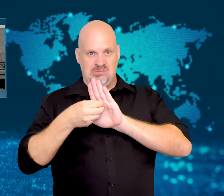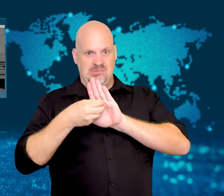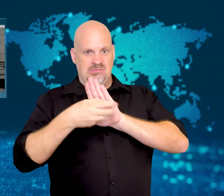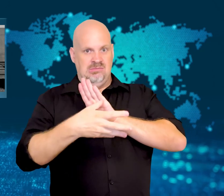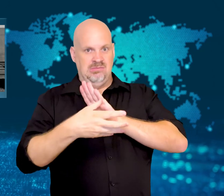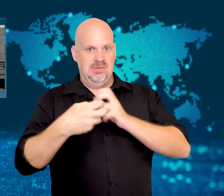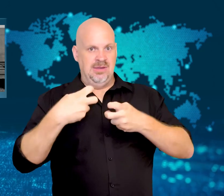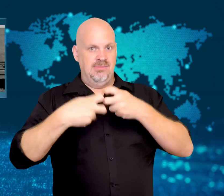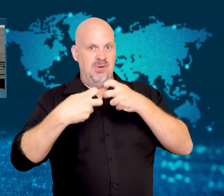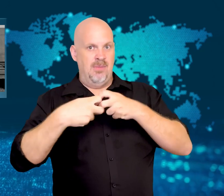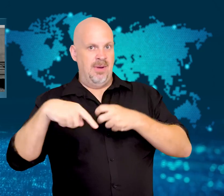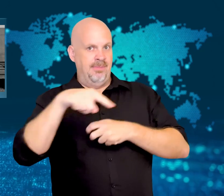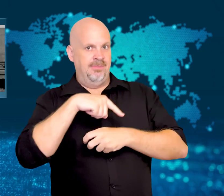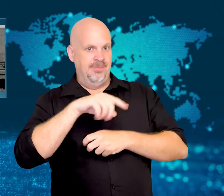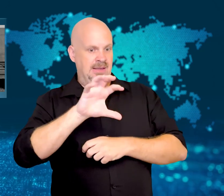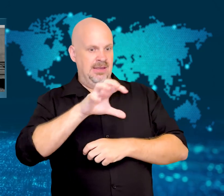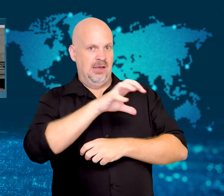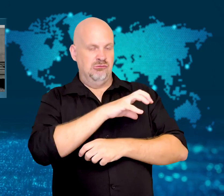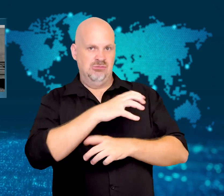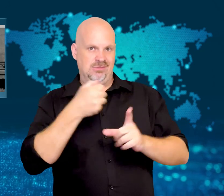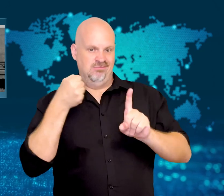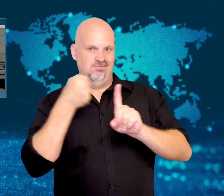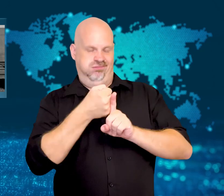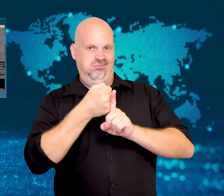agreed to those sanctions.